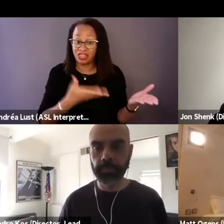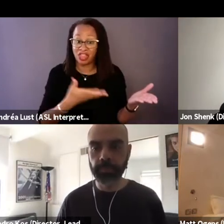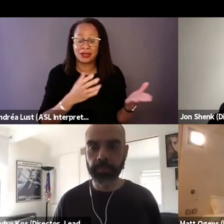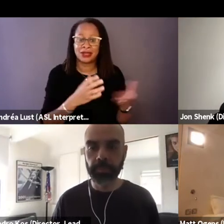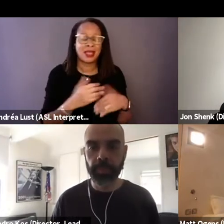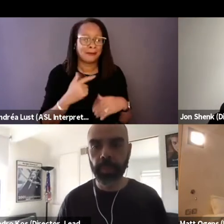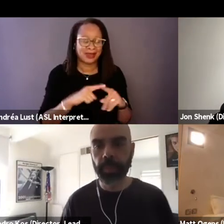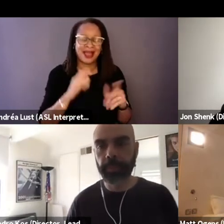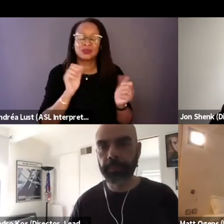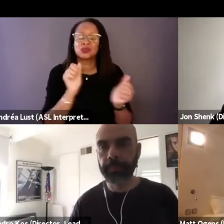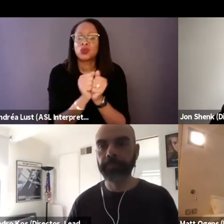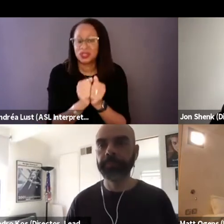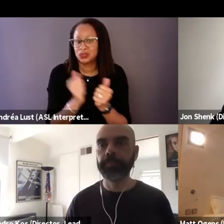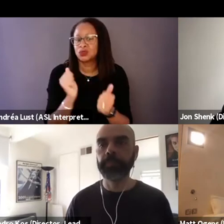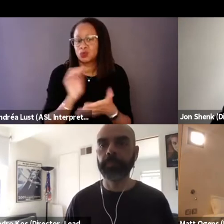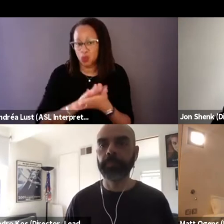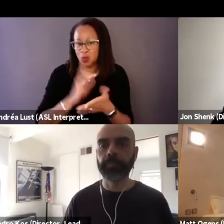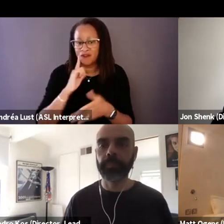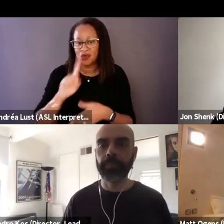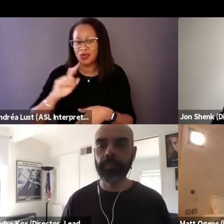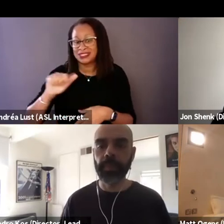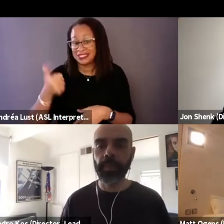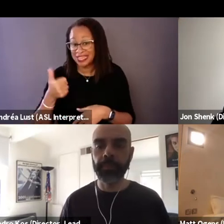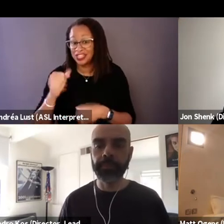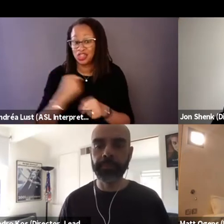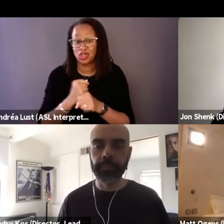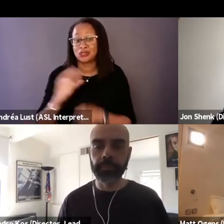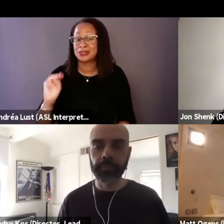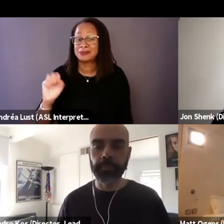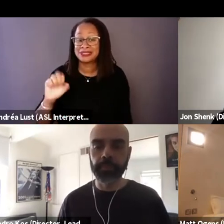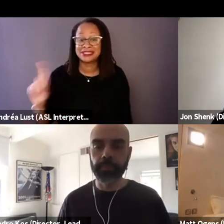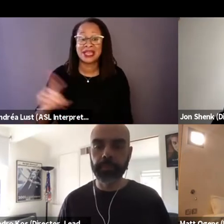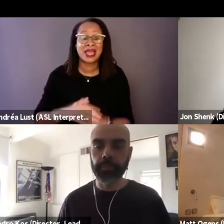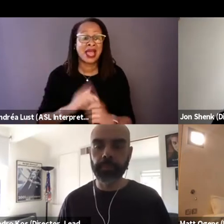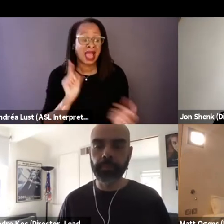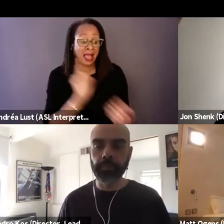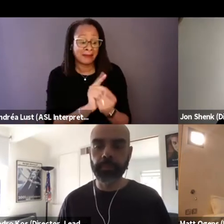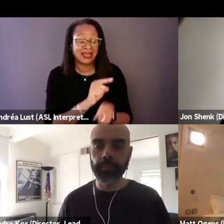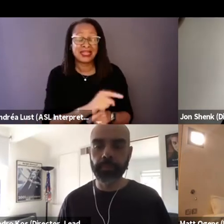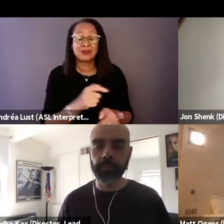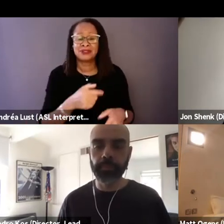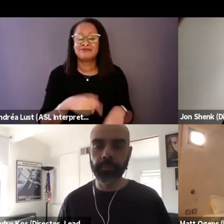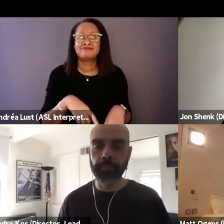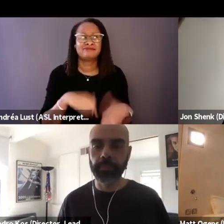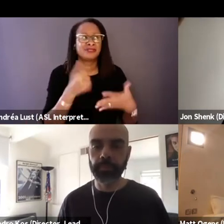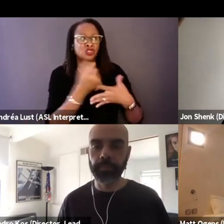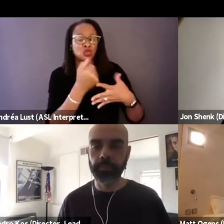with the school, visiting, I met him when he was still a junior coming back,